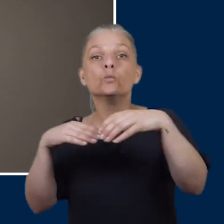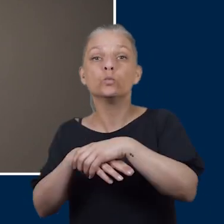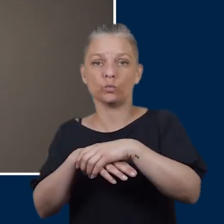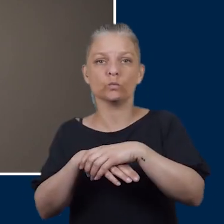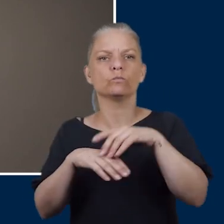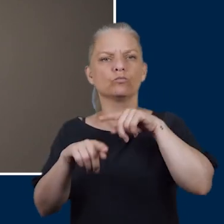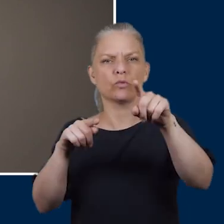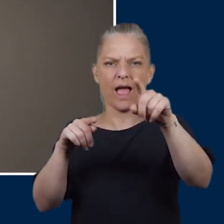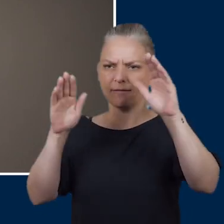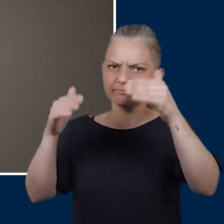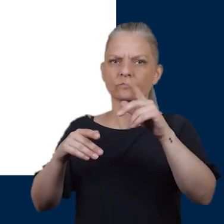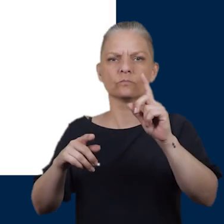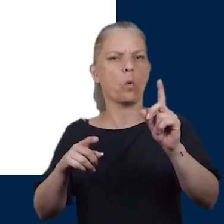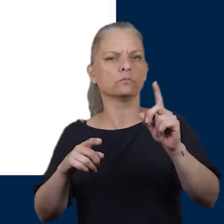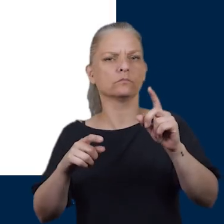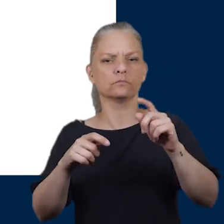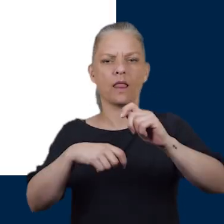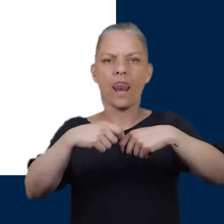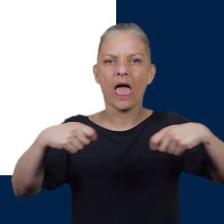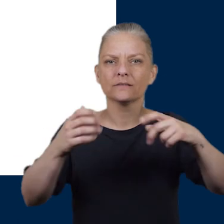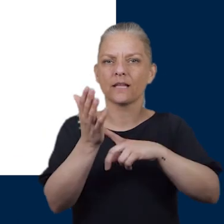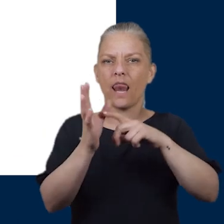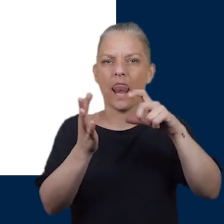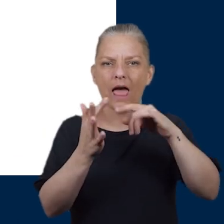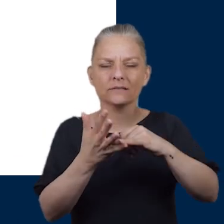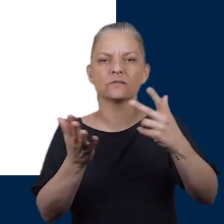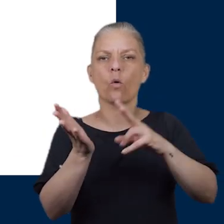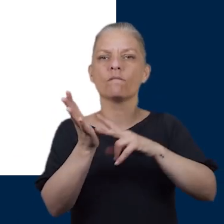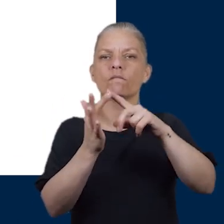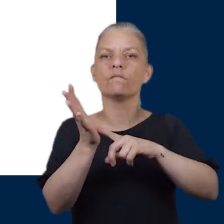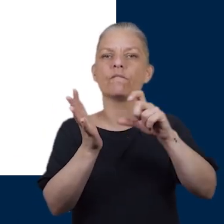velcro or a buckle. It holds your foot in place so you're less likely to slide up and